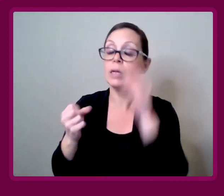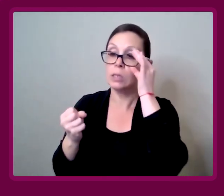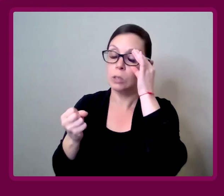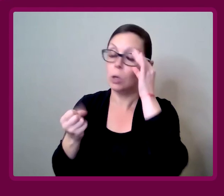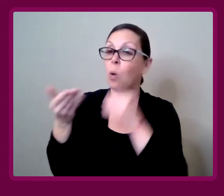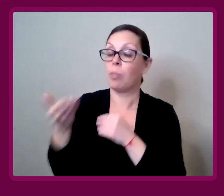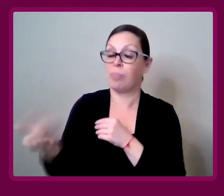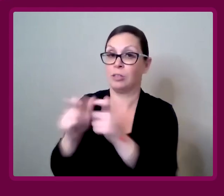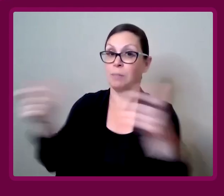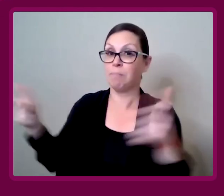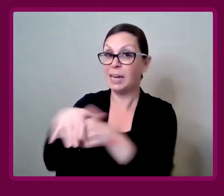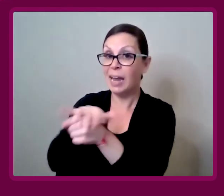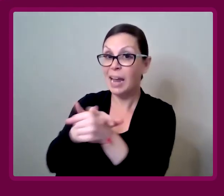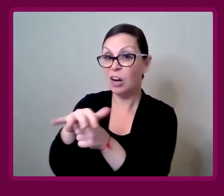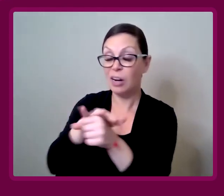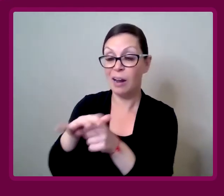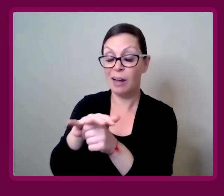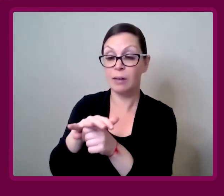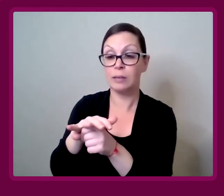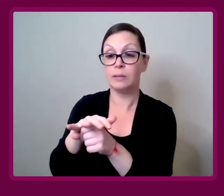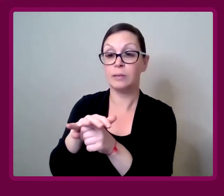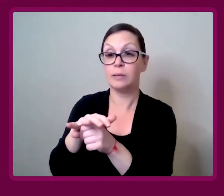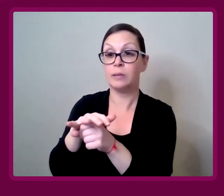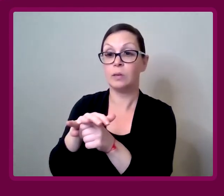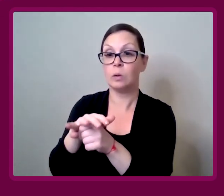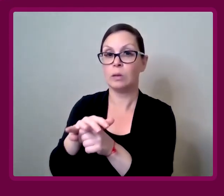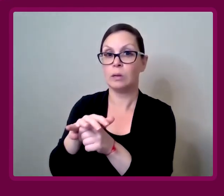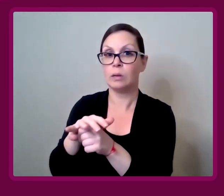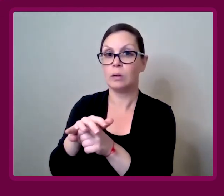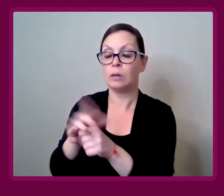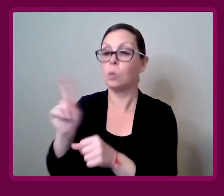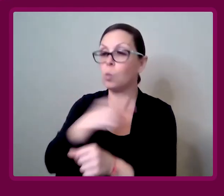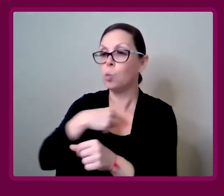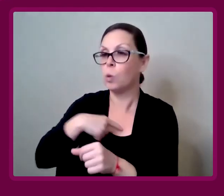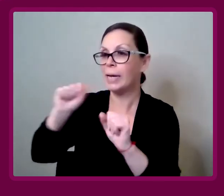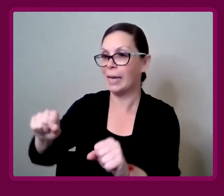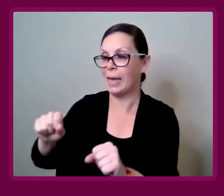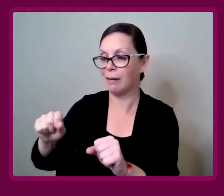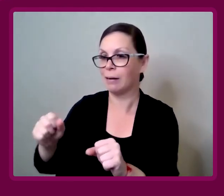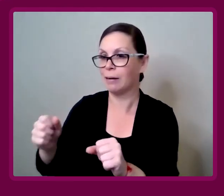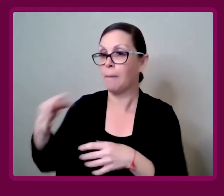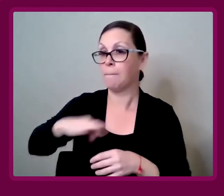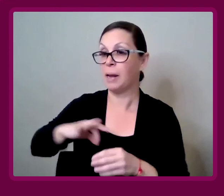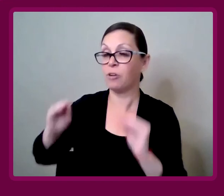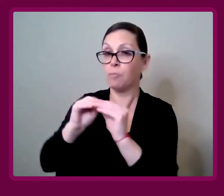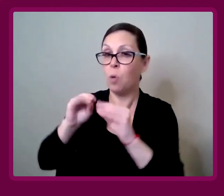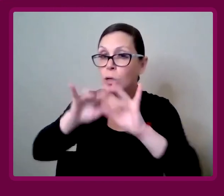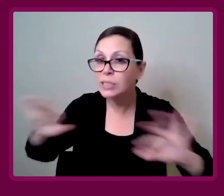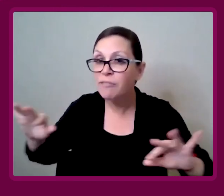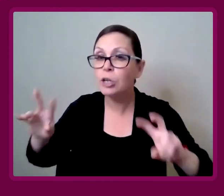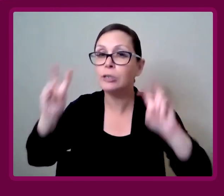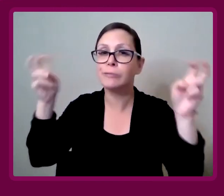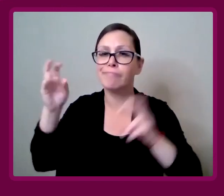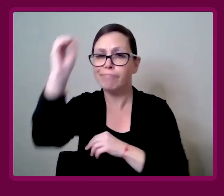There's a huge area where we could all benefit from having more diverse voices, alternative